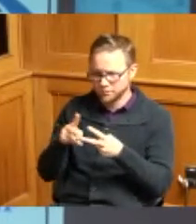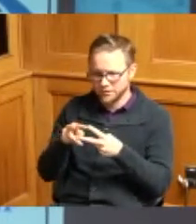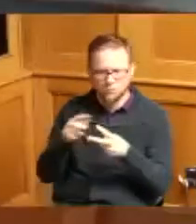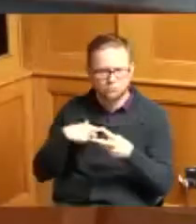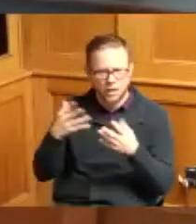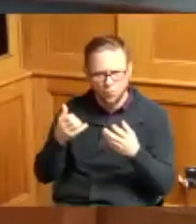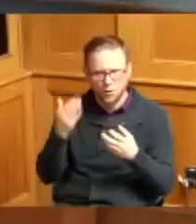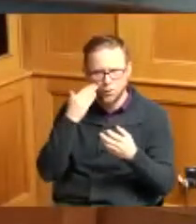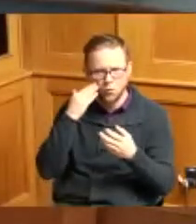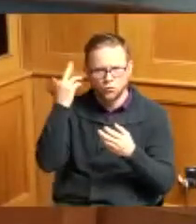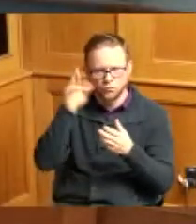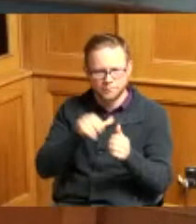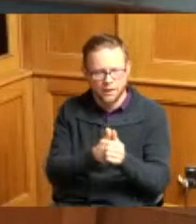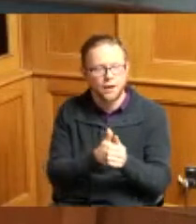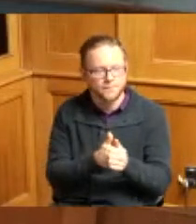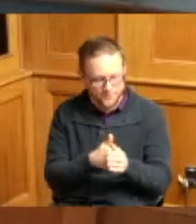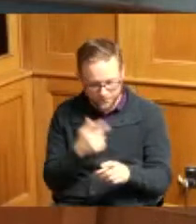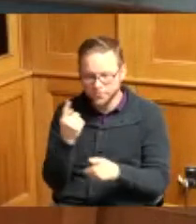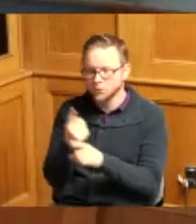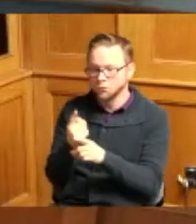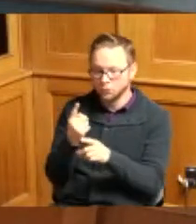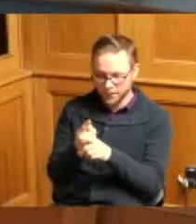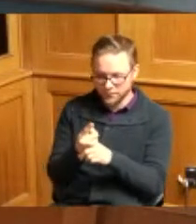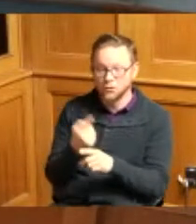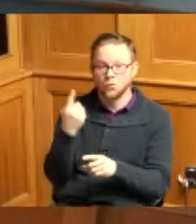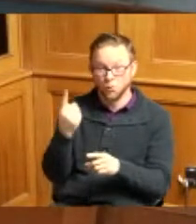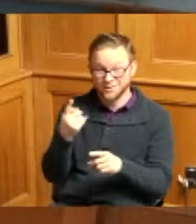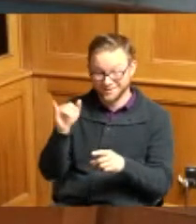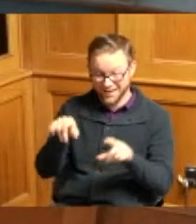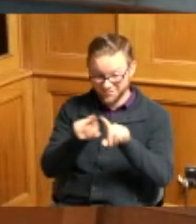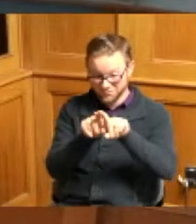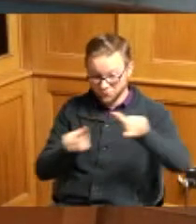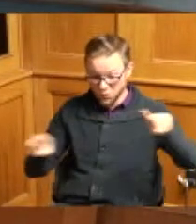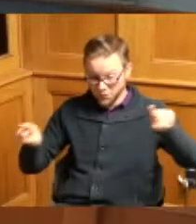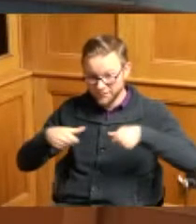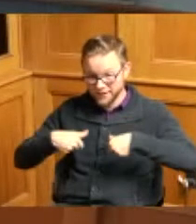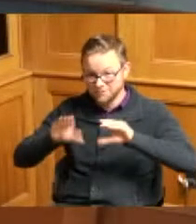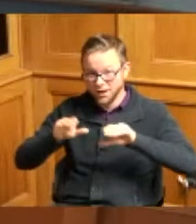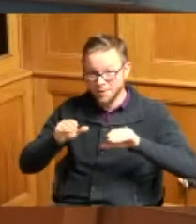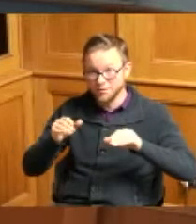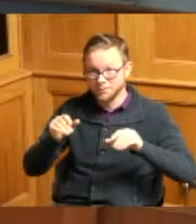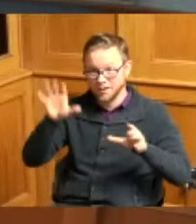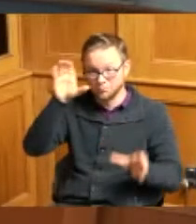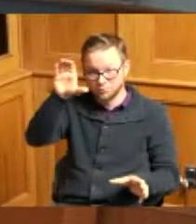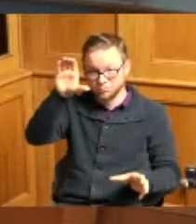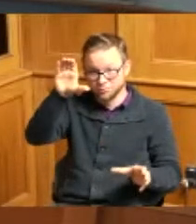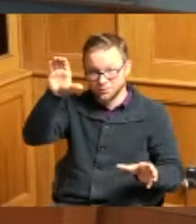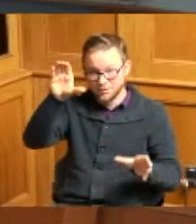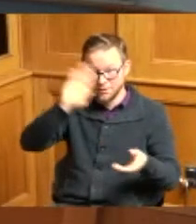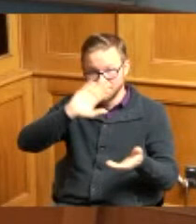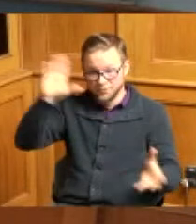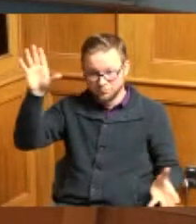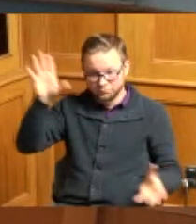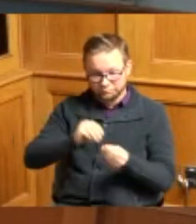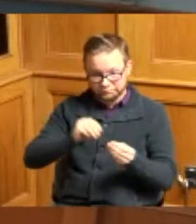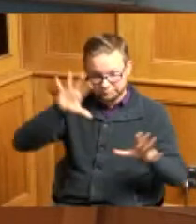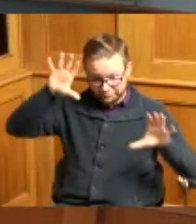this is done and once this is all one parcel and then again the agricultural zoning comes in it may